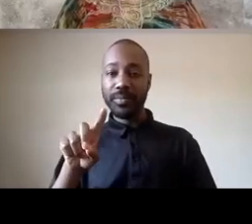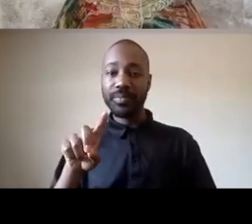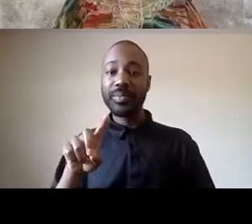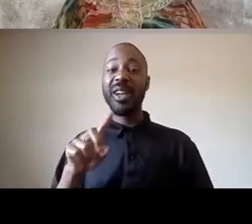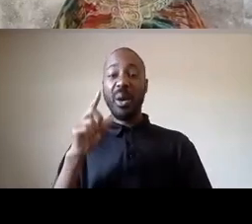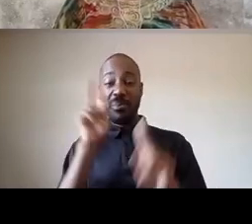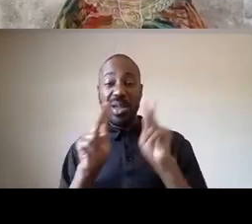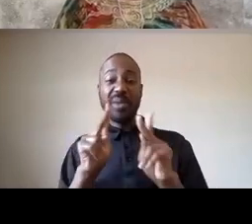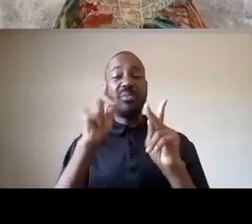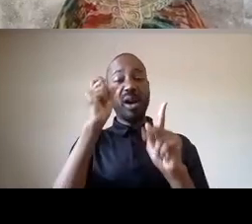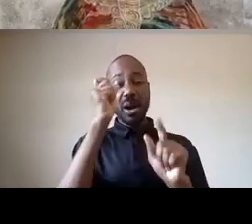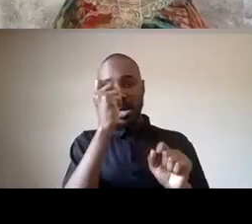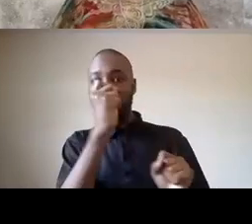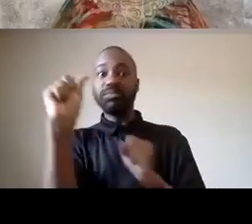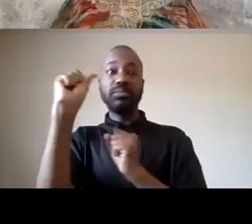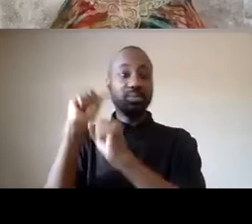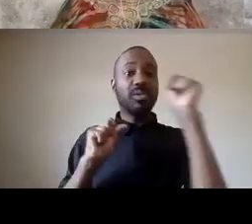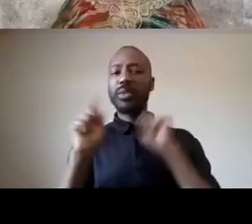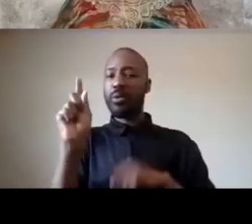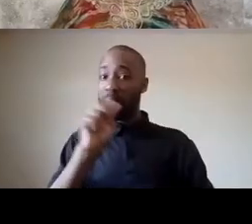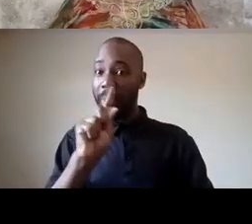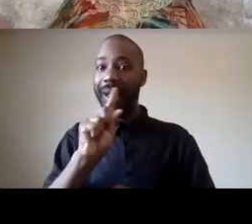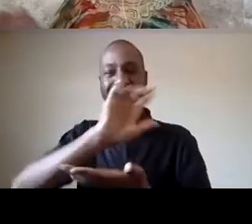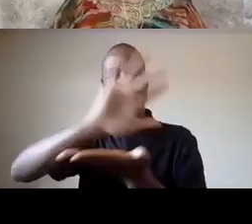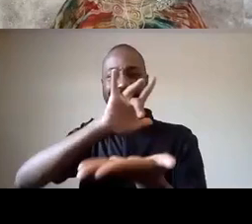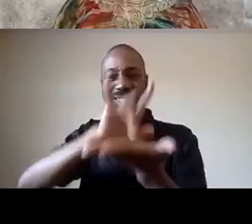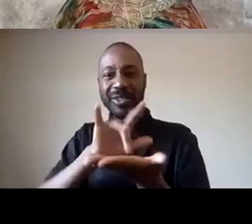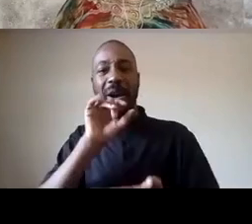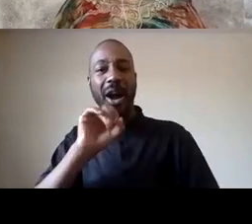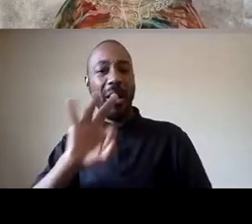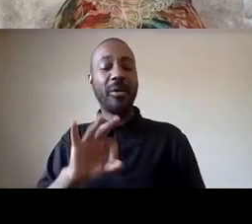tourism right um we were at third in fairfax